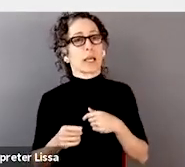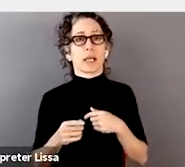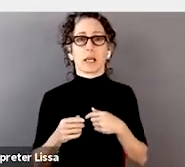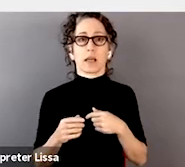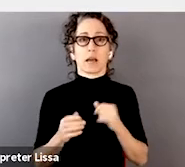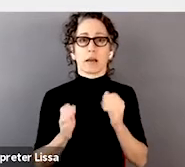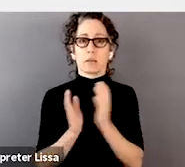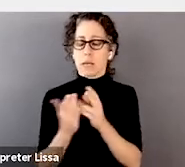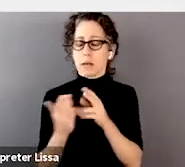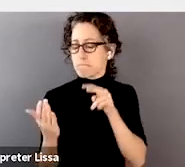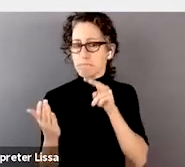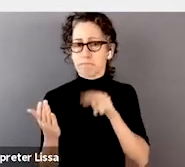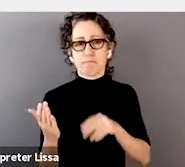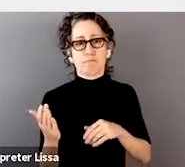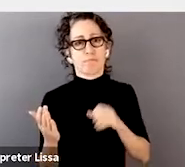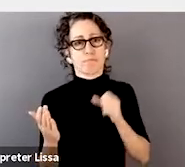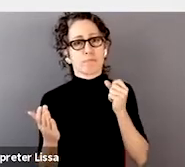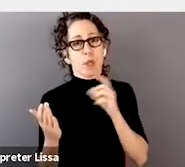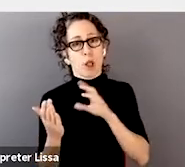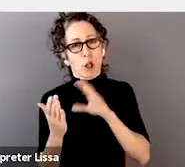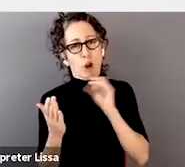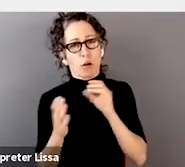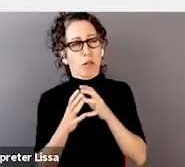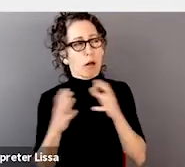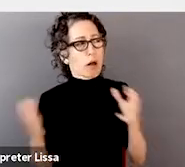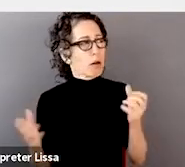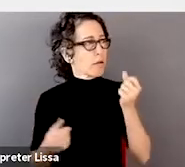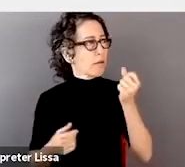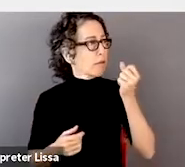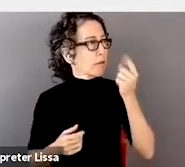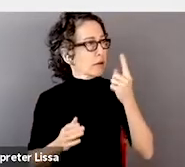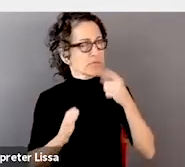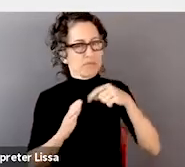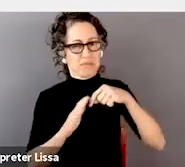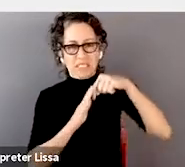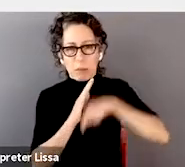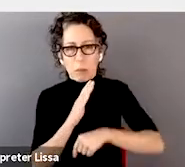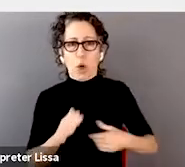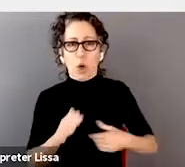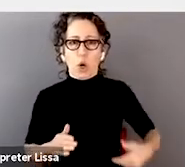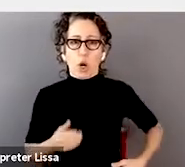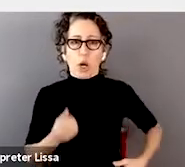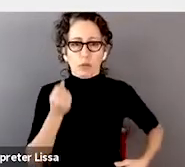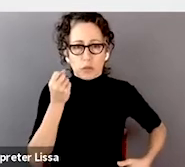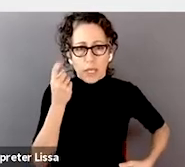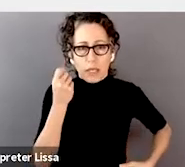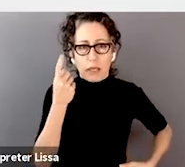that as data scientists and in working in this field, that we should give more thought to